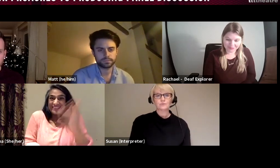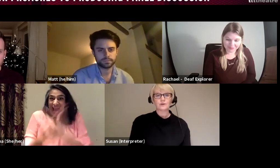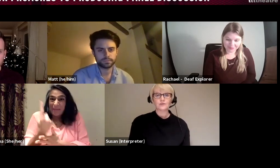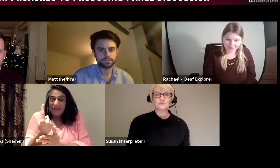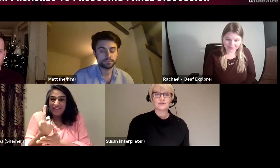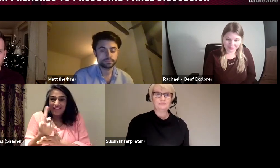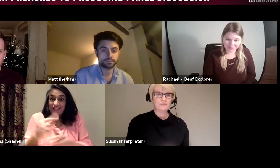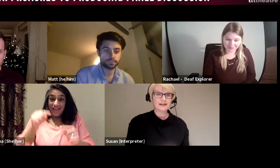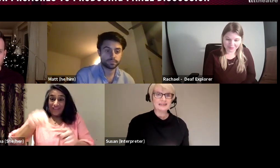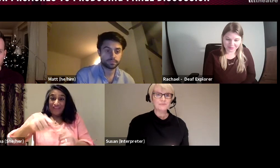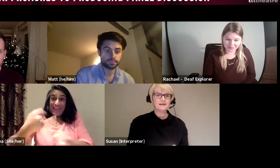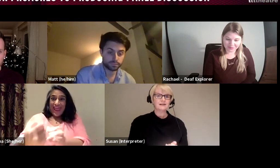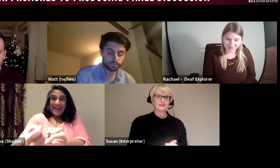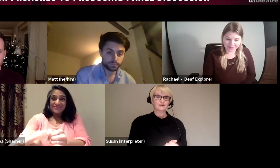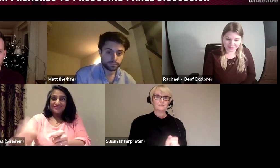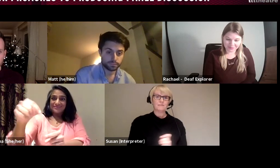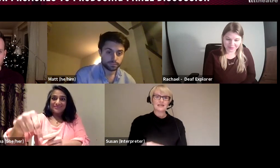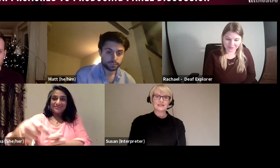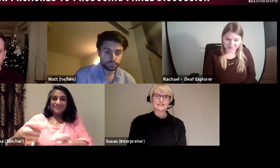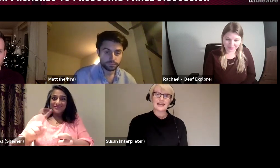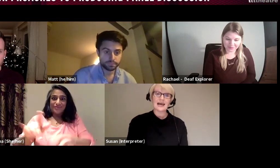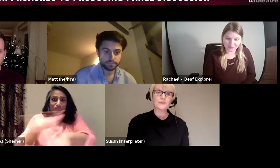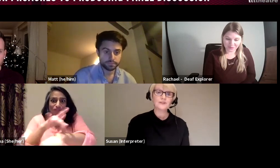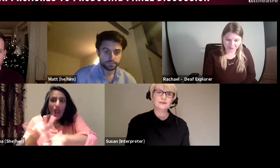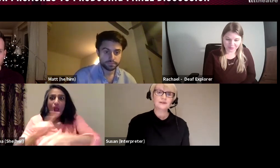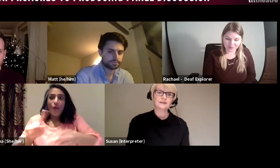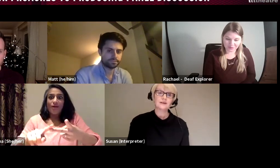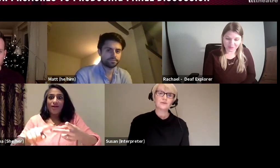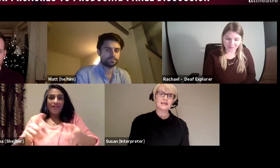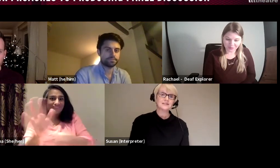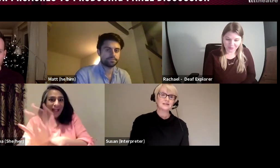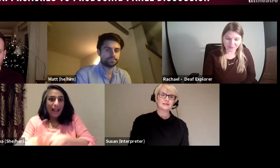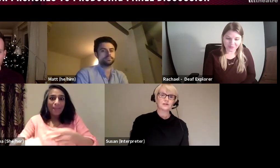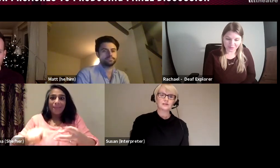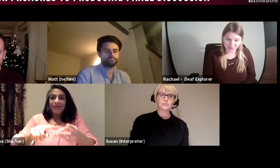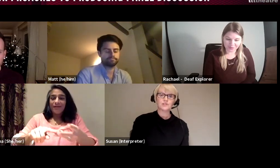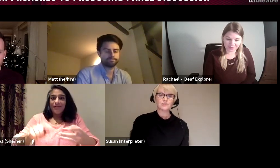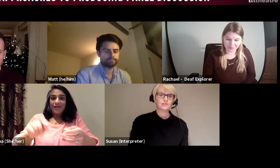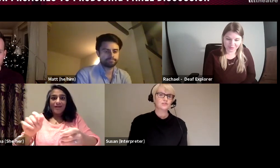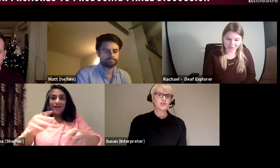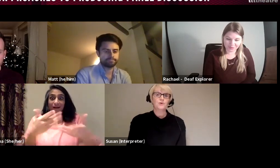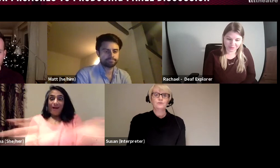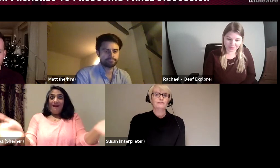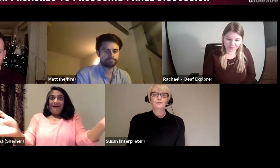a lot of it by e-mail, I could make things happen at the other end in production the show the film.